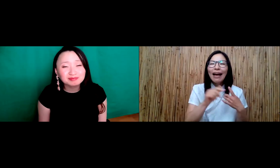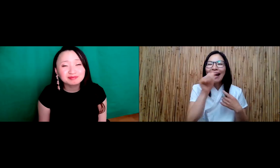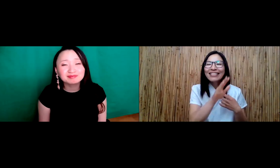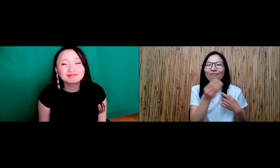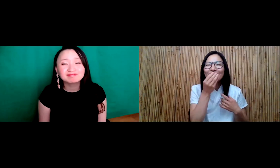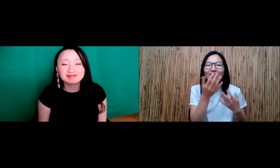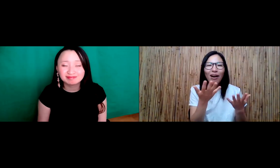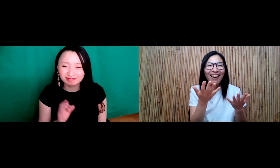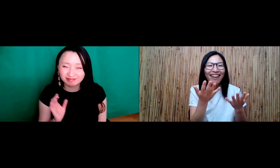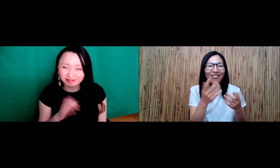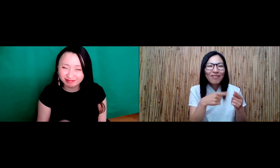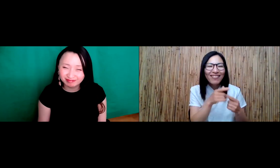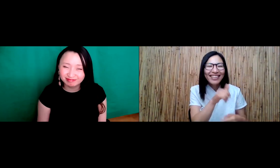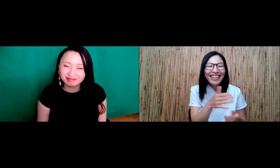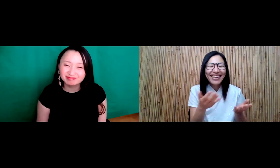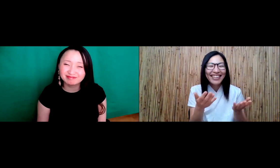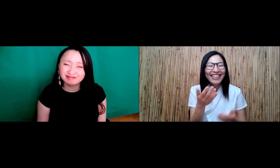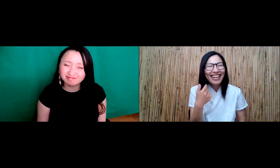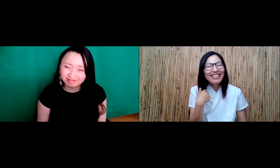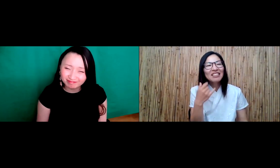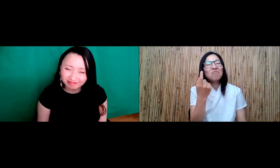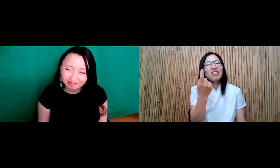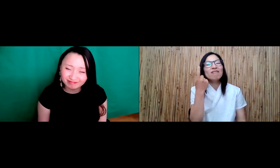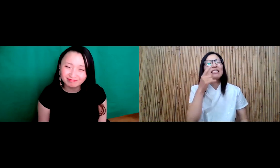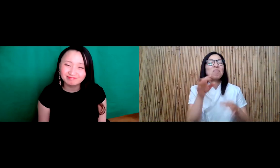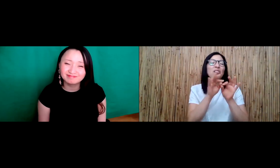And I think, Oh, that smells good. But what is it about Asian food that's that